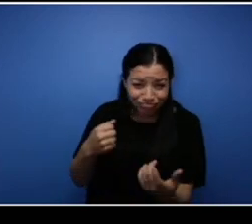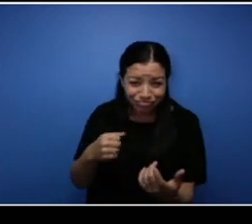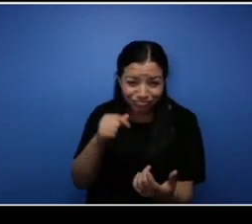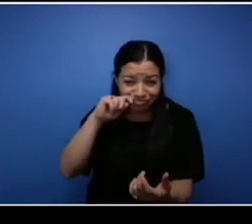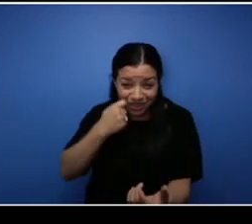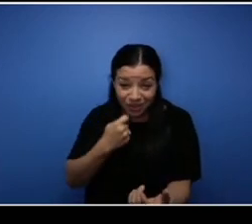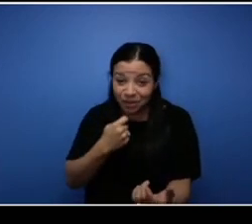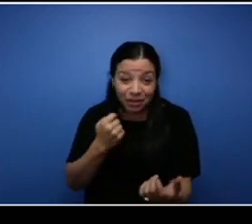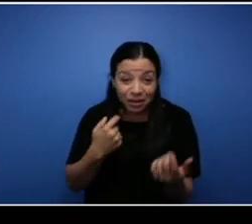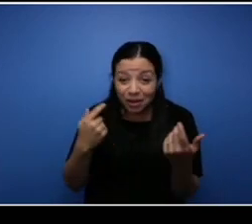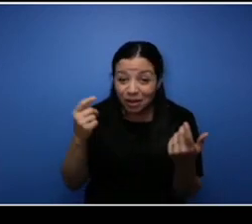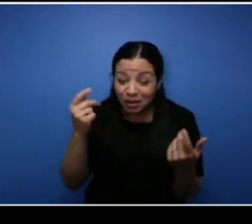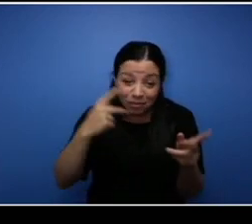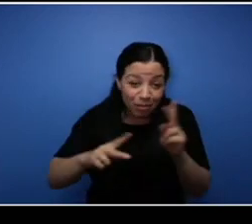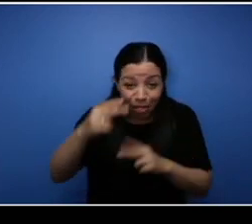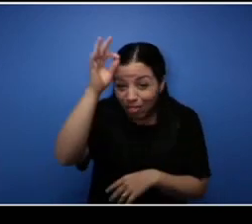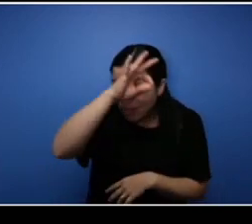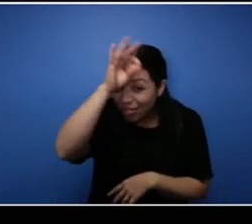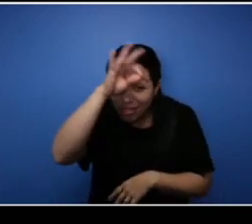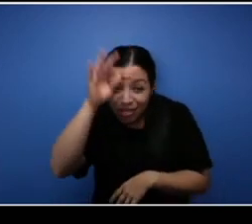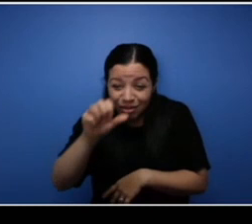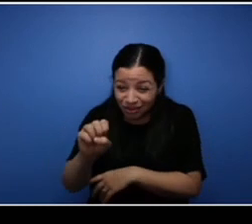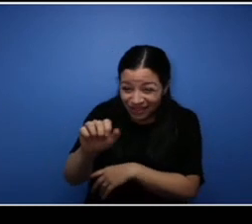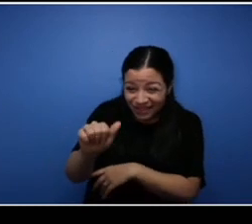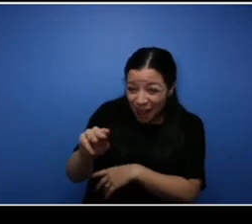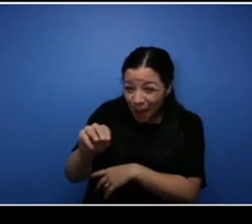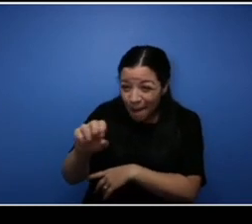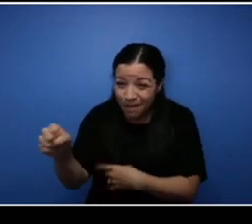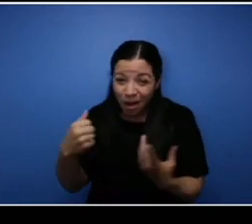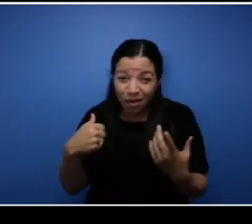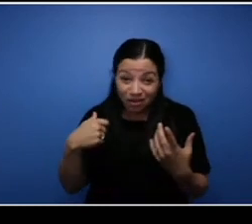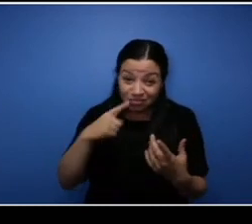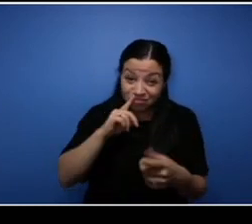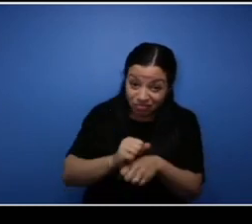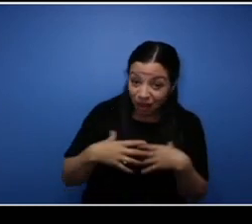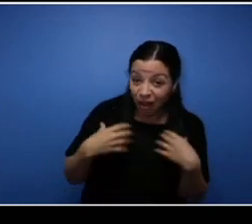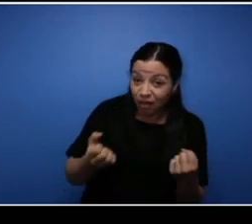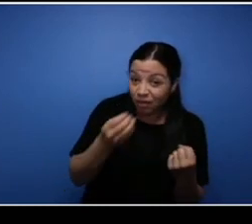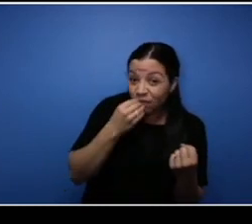that Sea Moss provides and I know when I was down uh down south I had some Sea Moss when